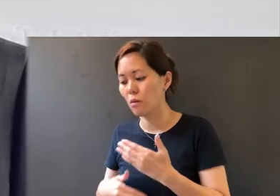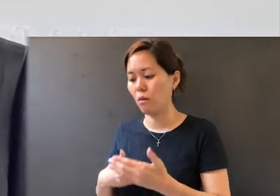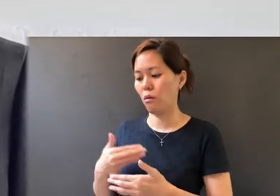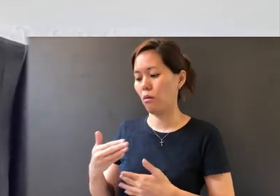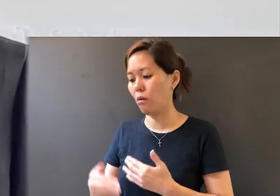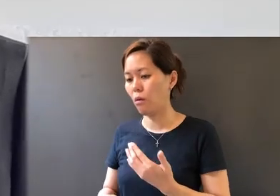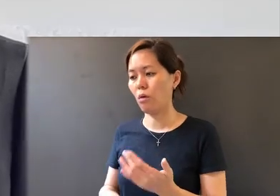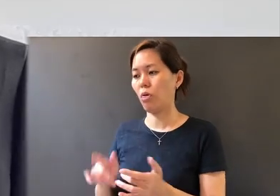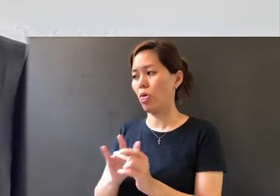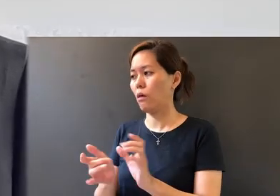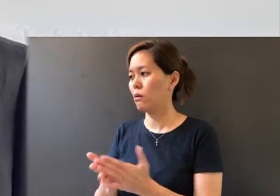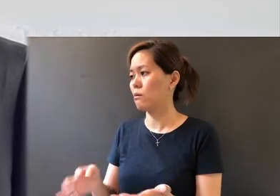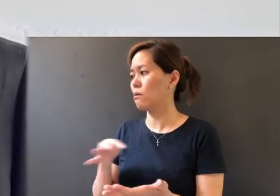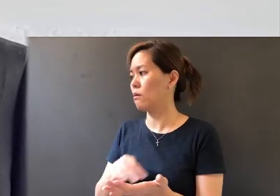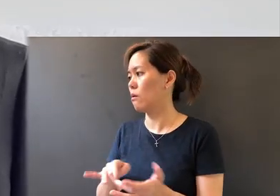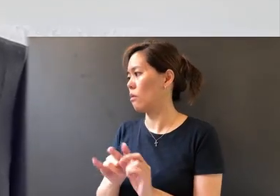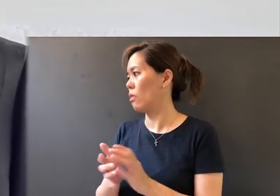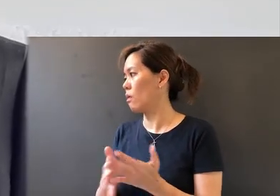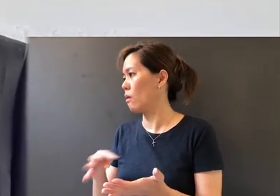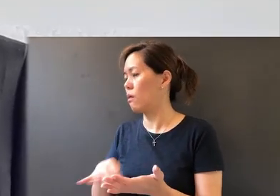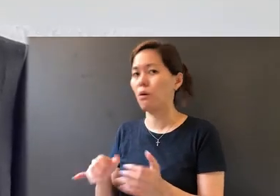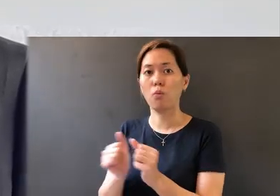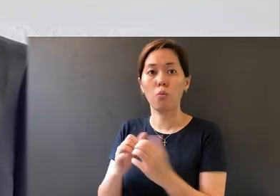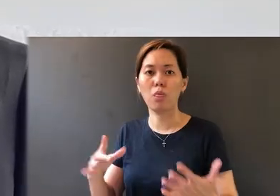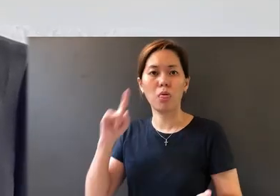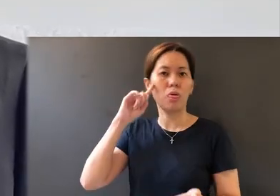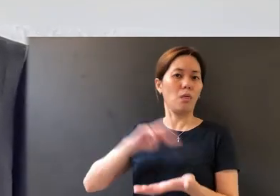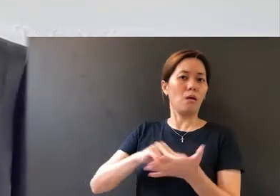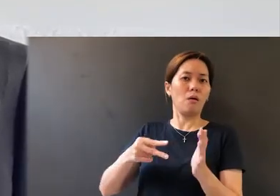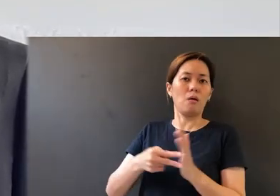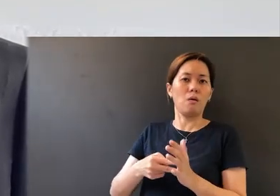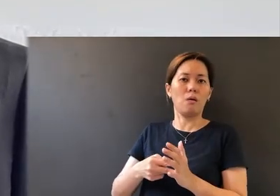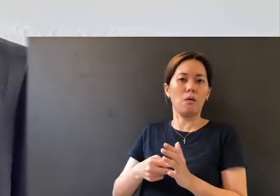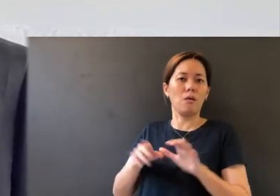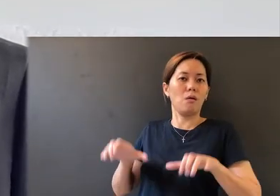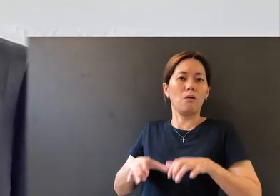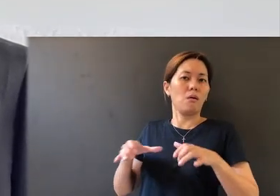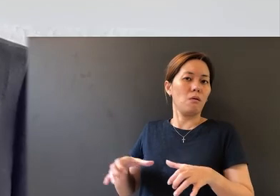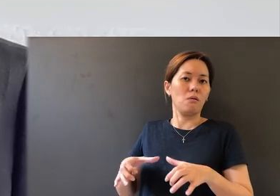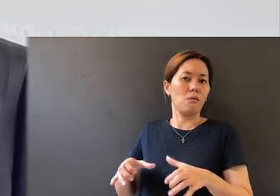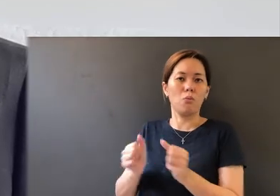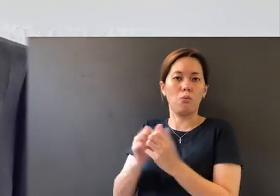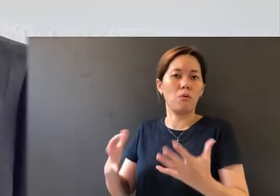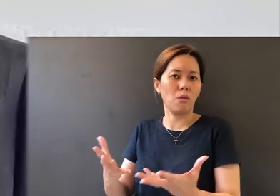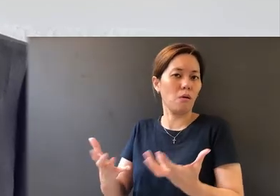study and with no intention to do and to obey.